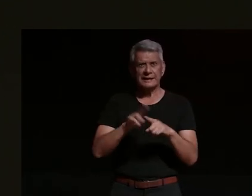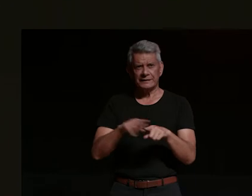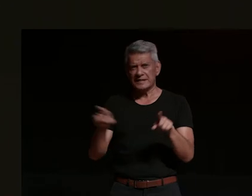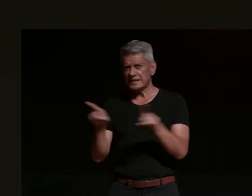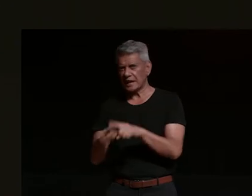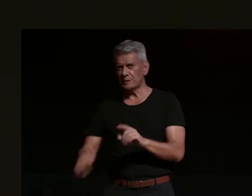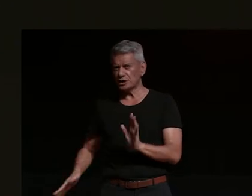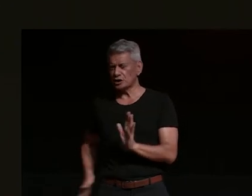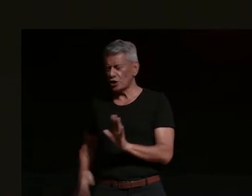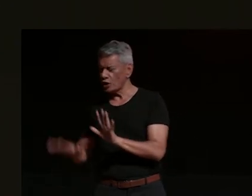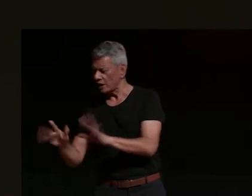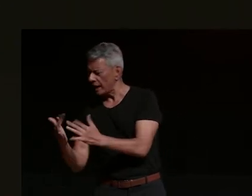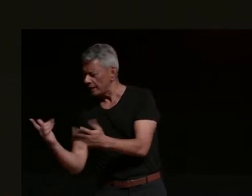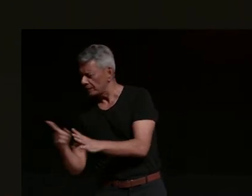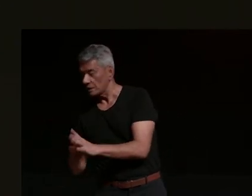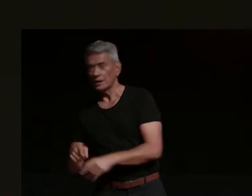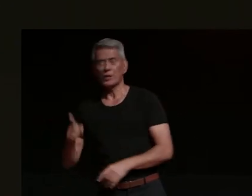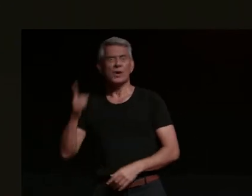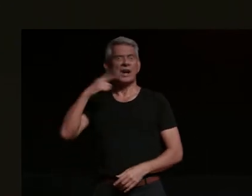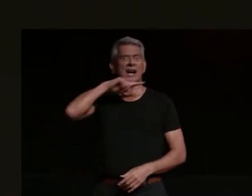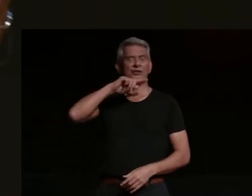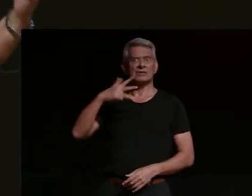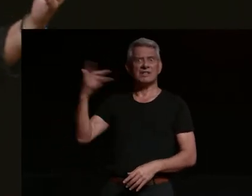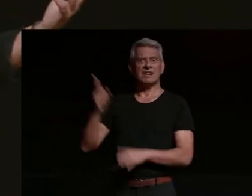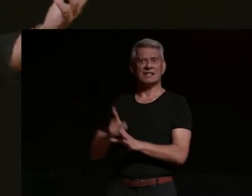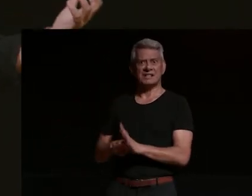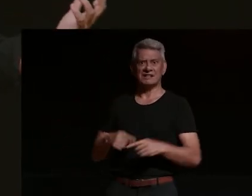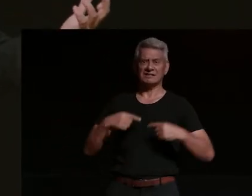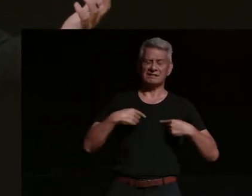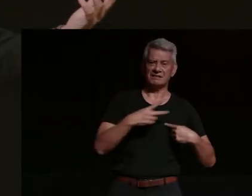because motorcyclists you either you either write a really really short period of time and you're